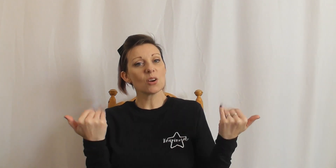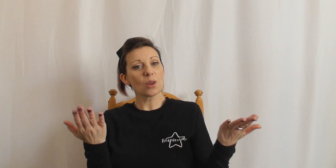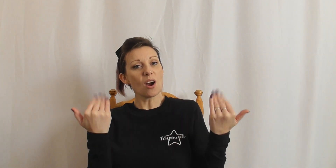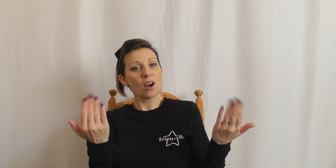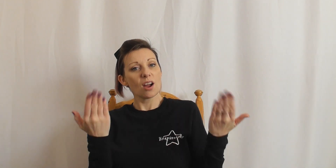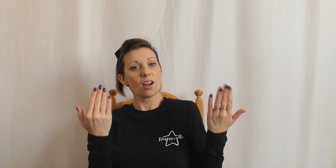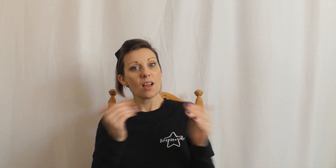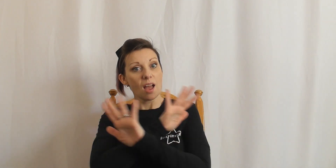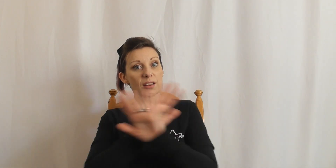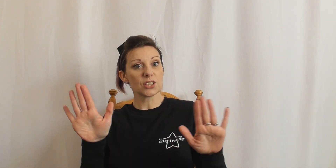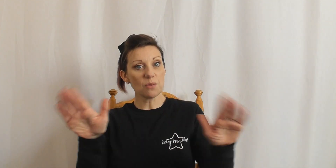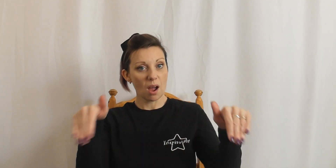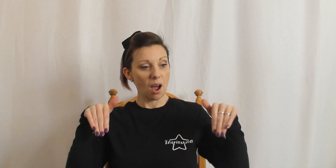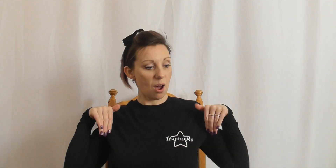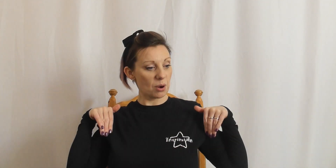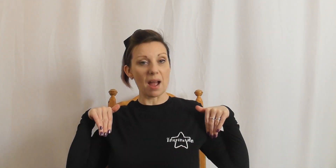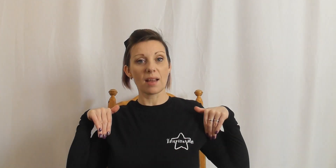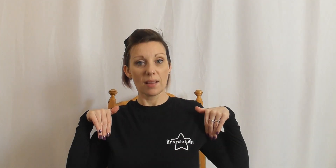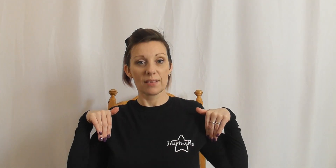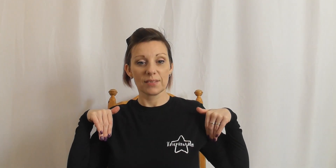give it all you got don't hold back